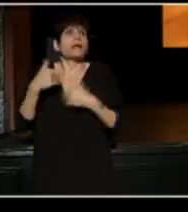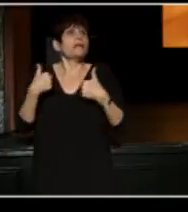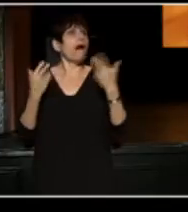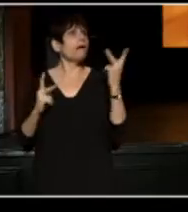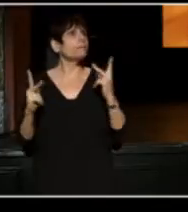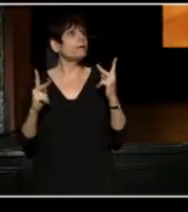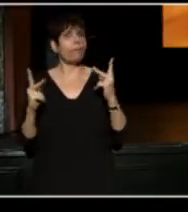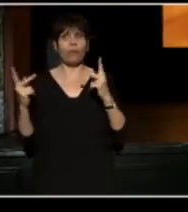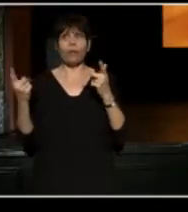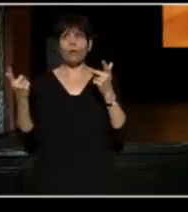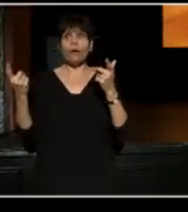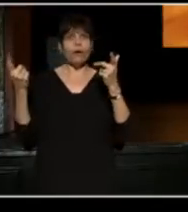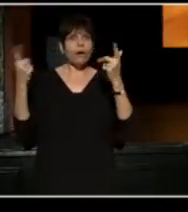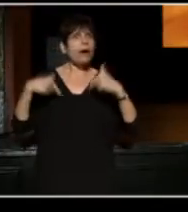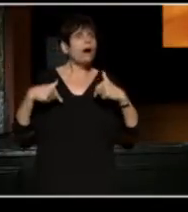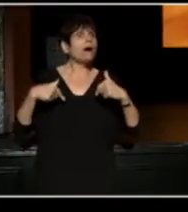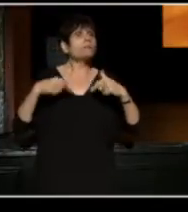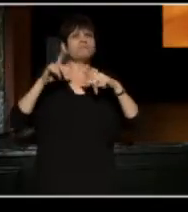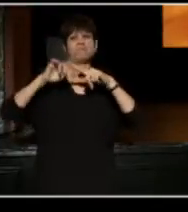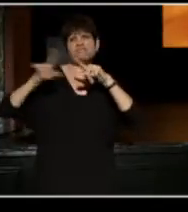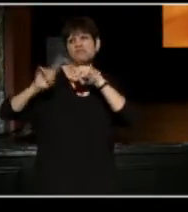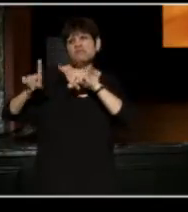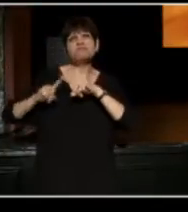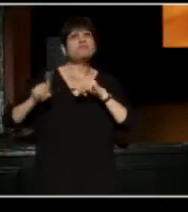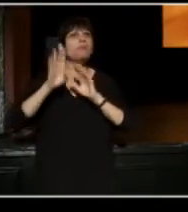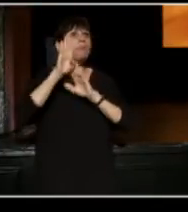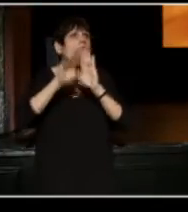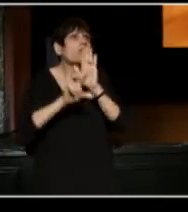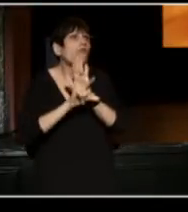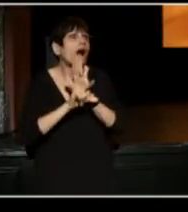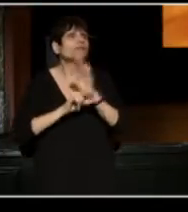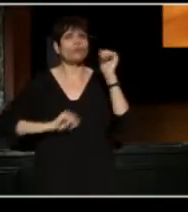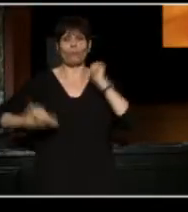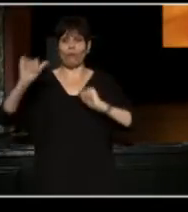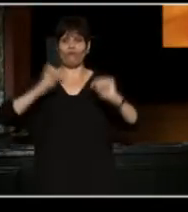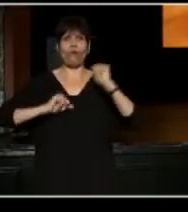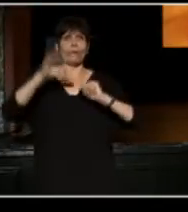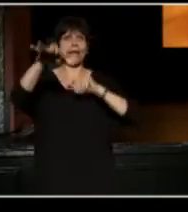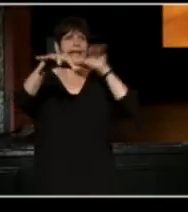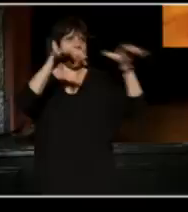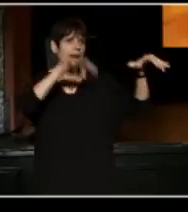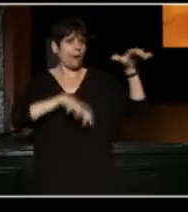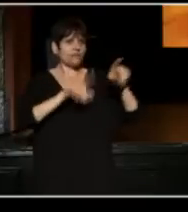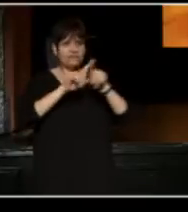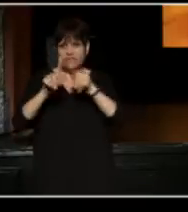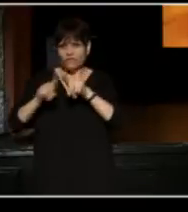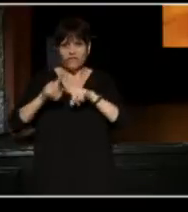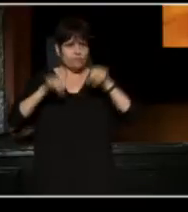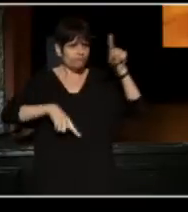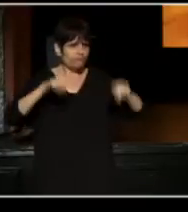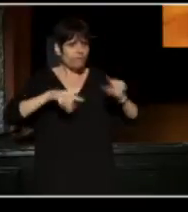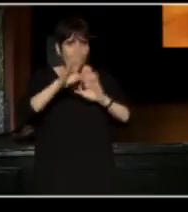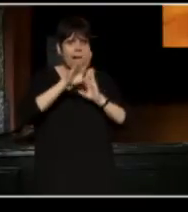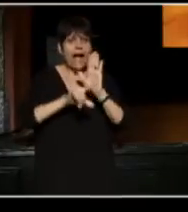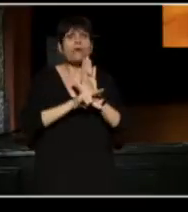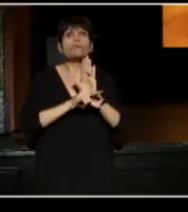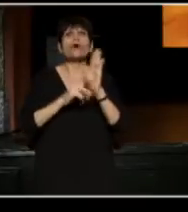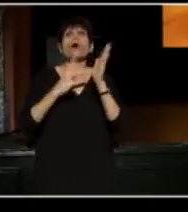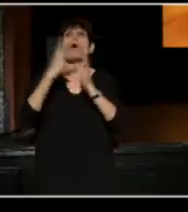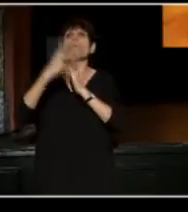who are coming from all different backgrounds, performing in neighborhoods of all different backgrounds, with programs like the STEP program